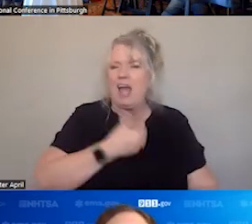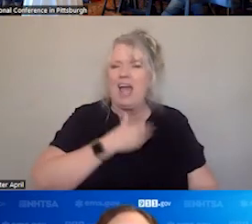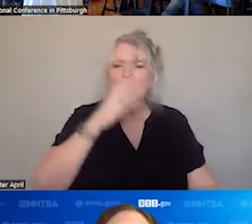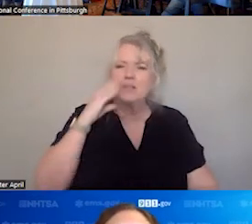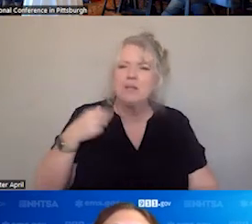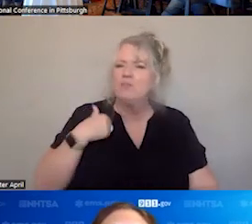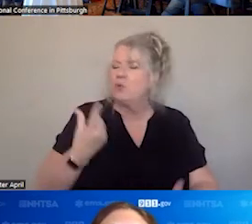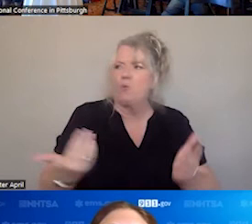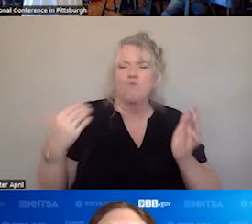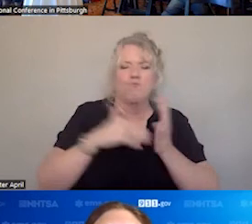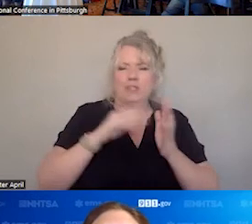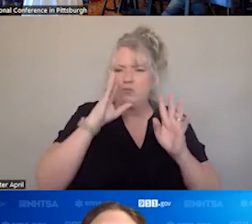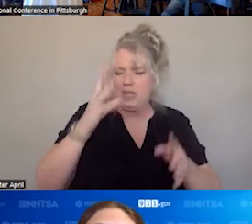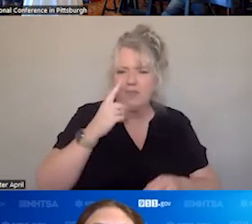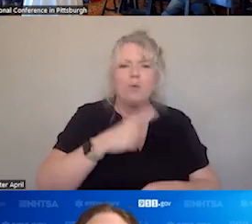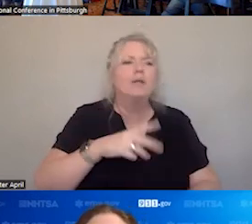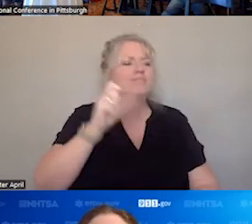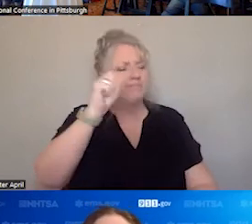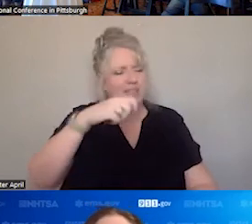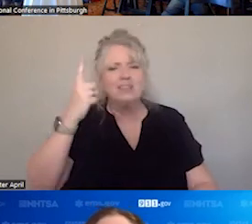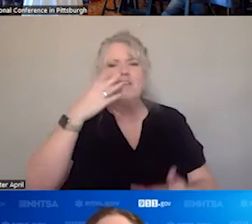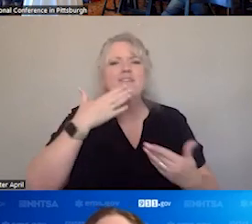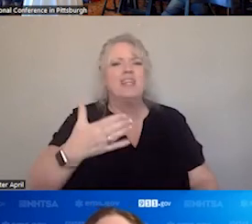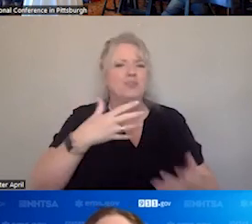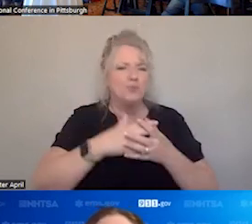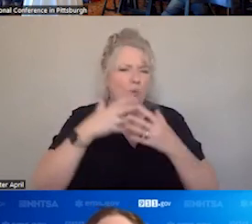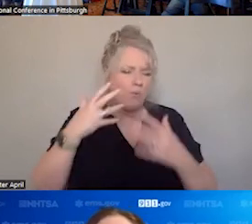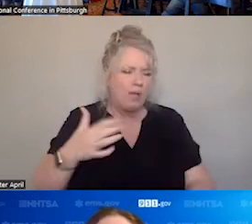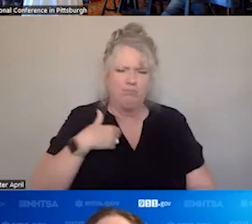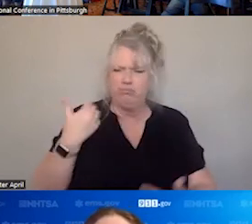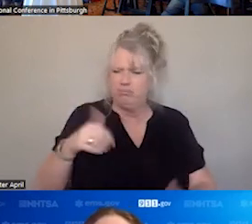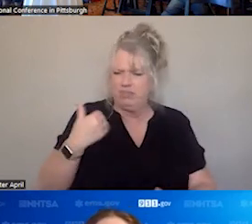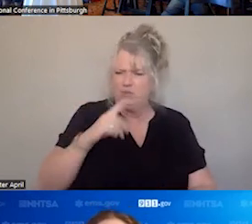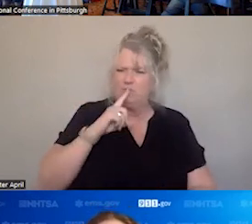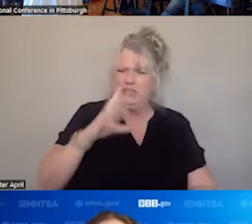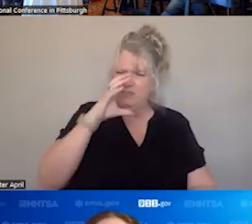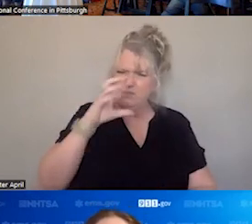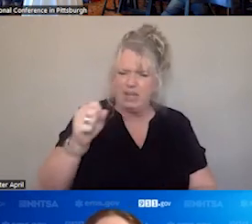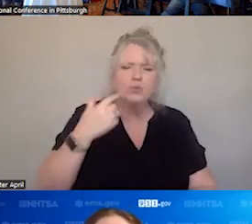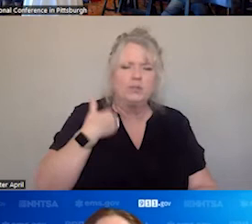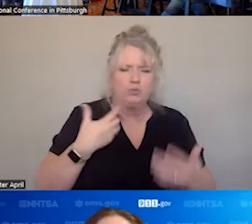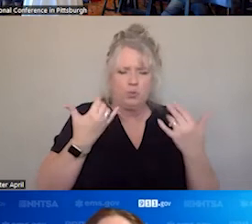ABSOLUTELY. THANK YOU SO MUCH. THIS HAS BEEN FASCINATING. WE ARE GOING TO MOVE NOW